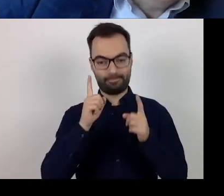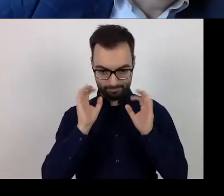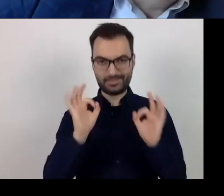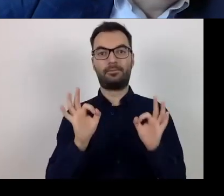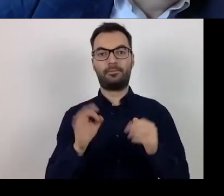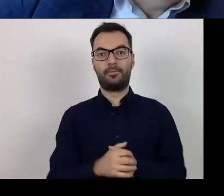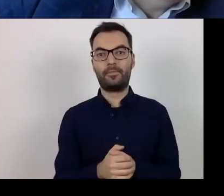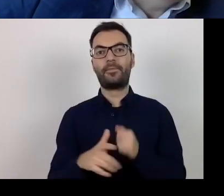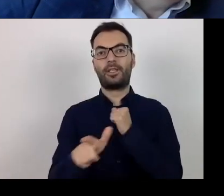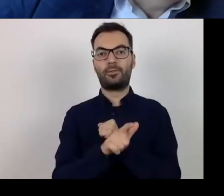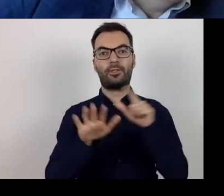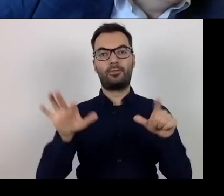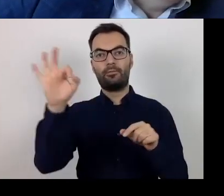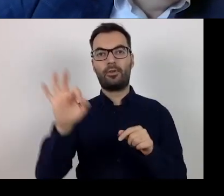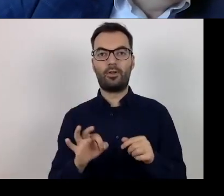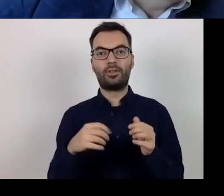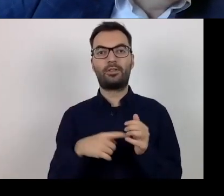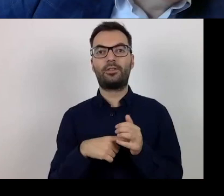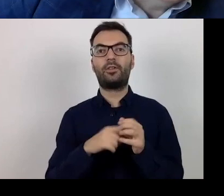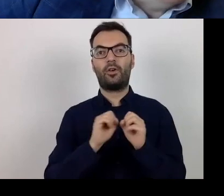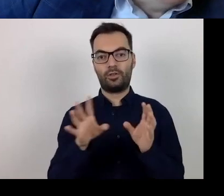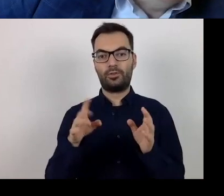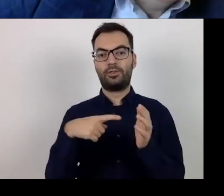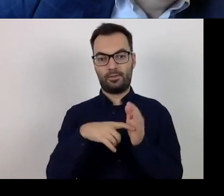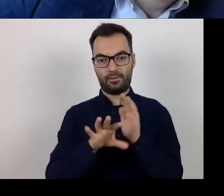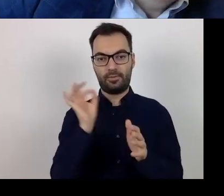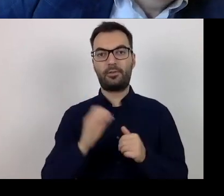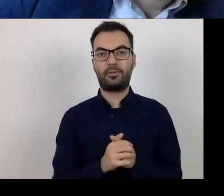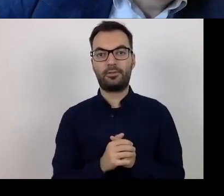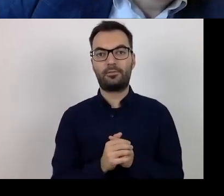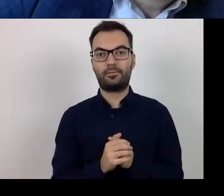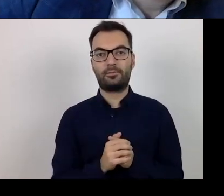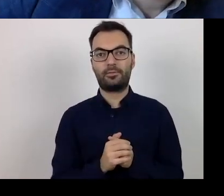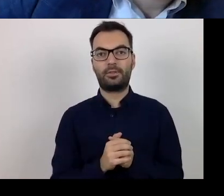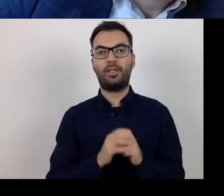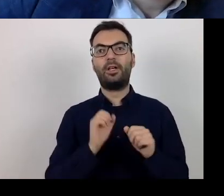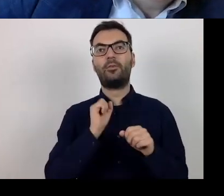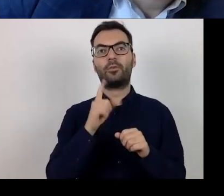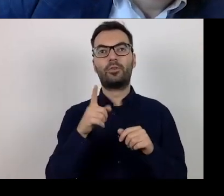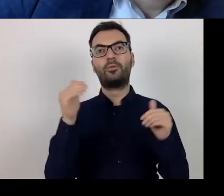Indicated by 77% of the respondents. "Is it possible to settle indirect costs